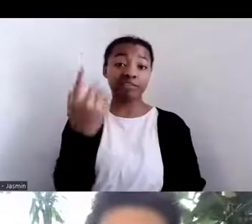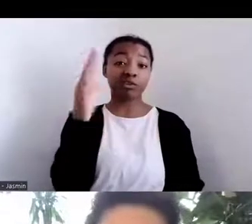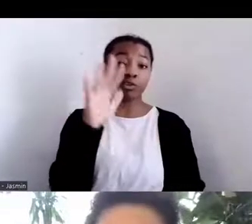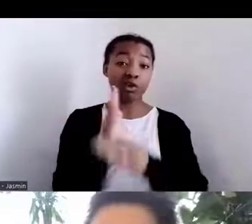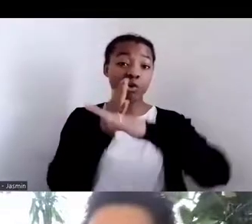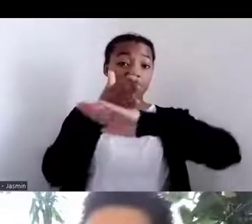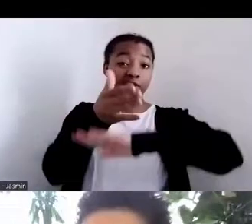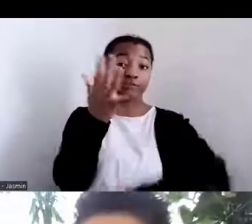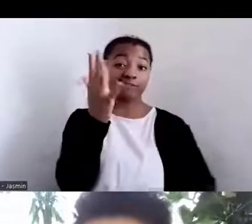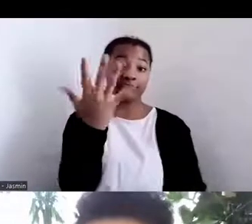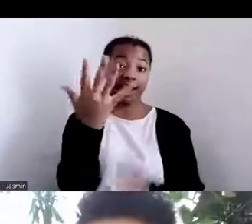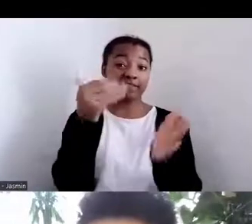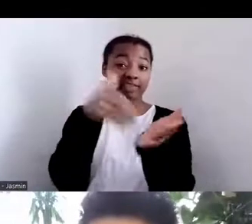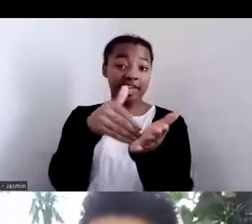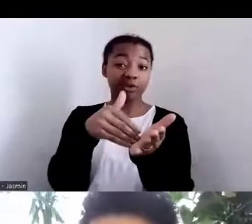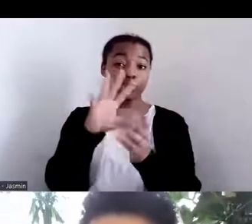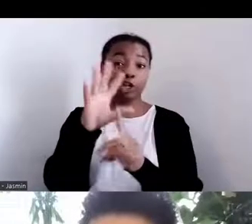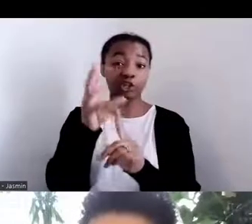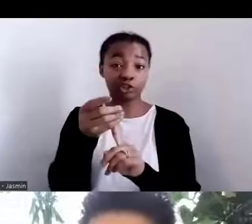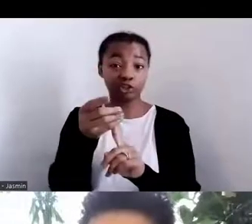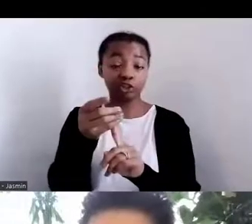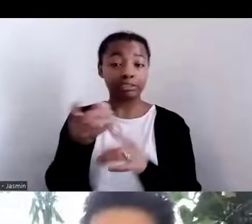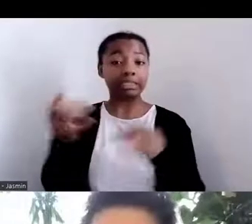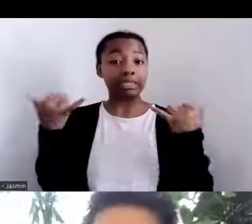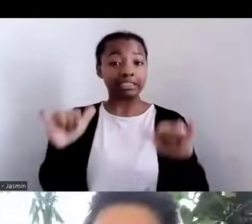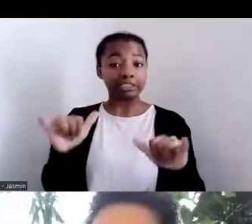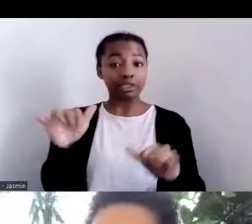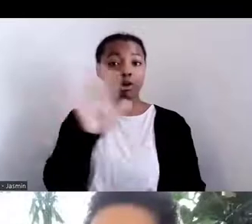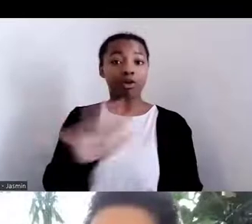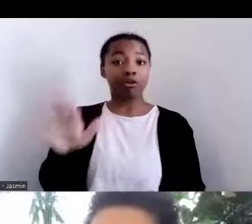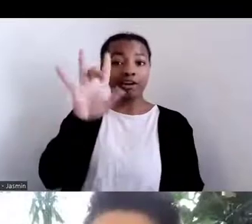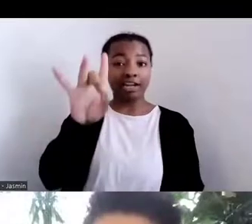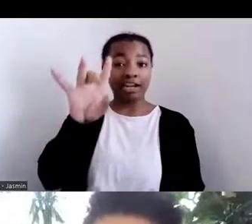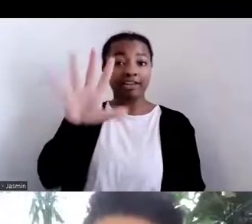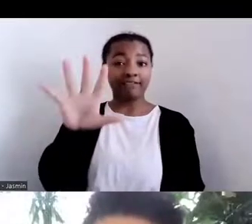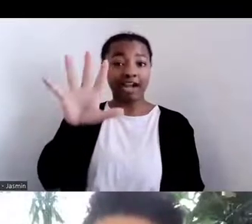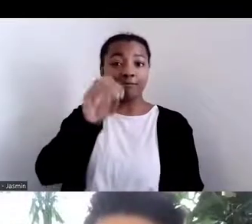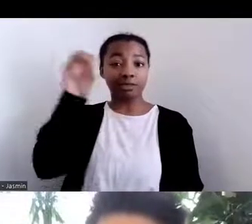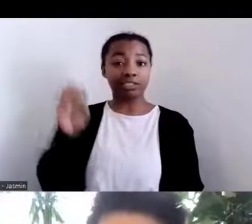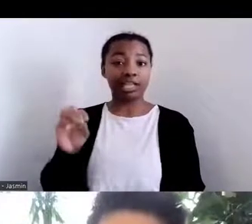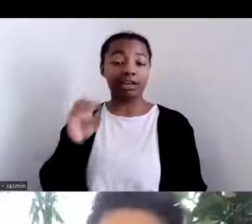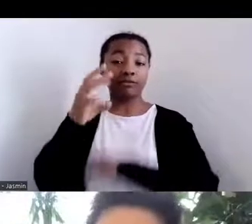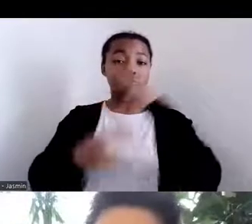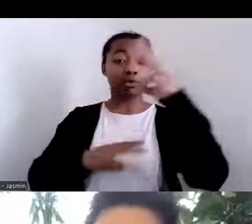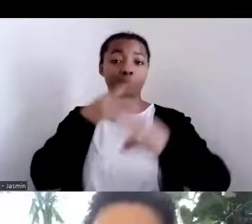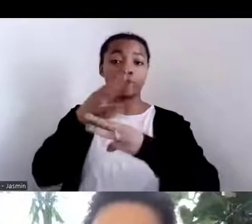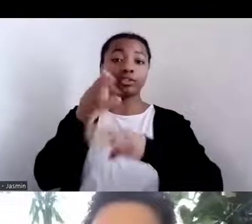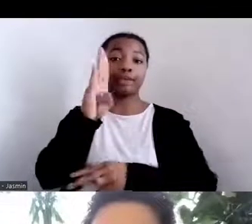steward about 80% of the world's remaining biodiversity on 25% of the planet's surface.